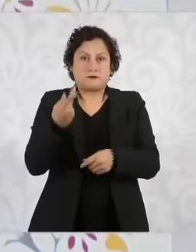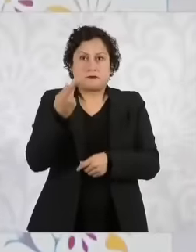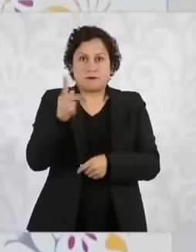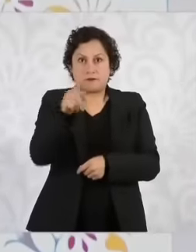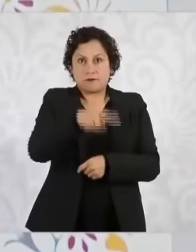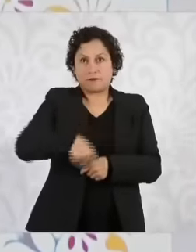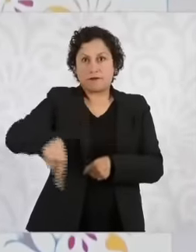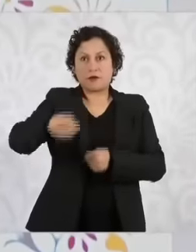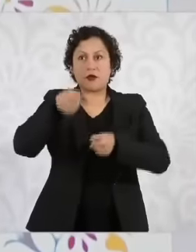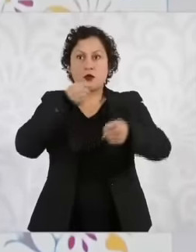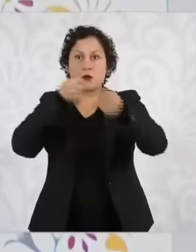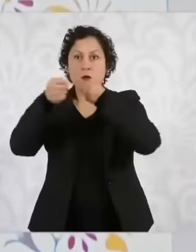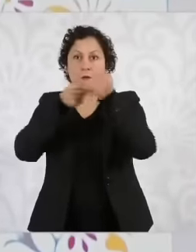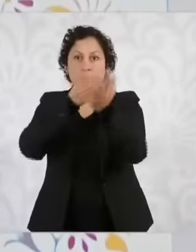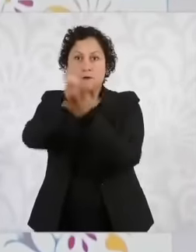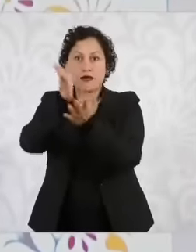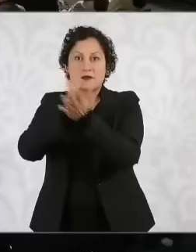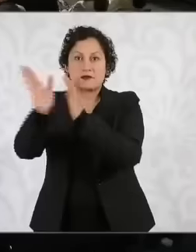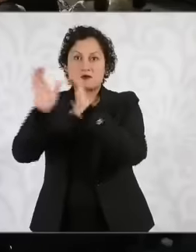I'm not saying that they don't open the doors to them but that they have a